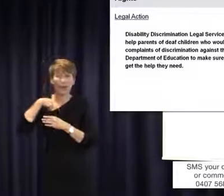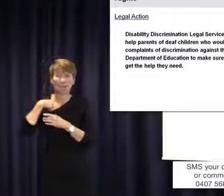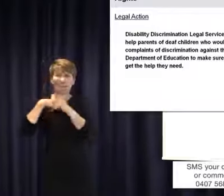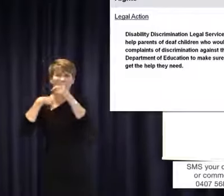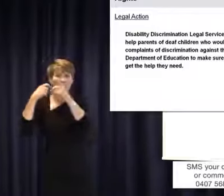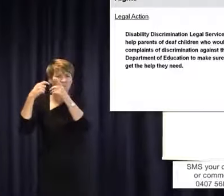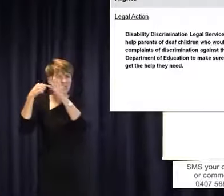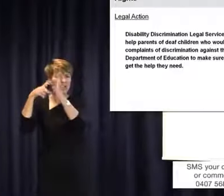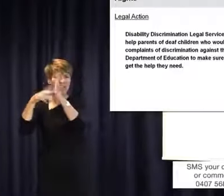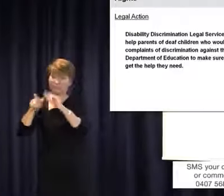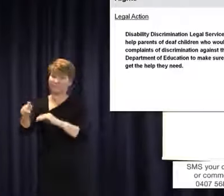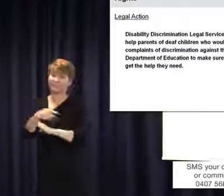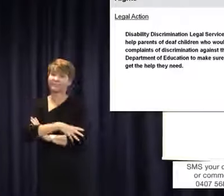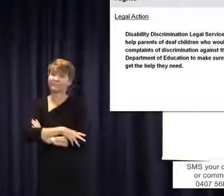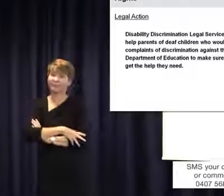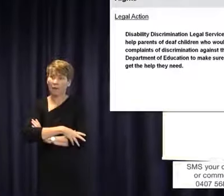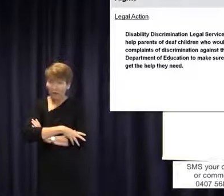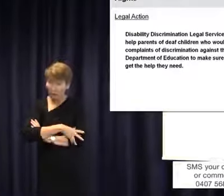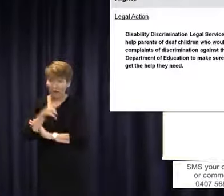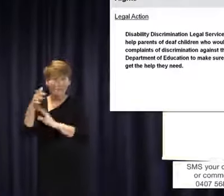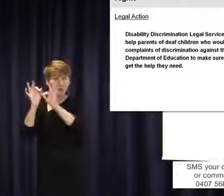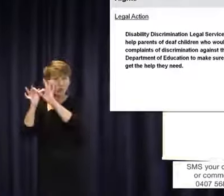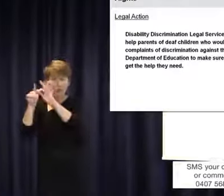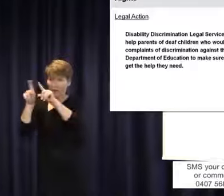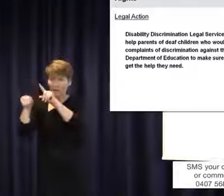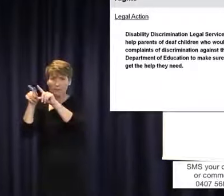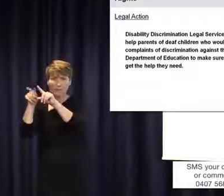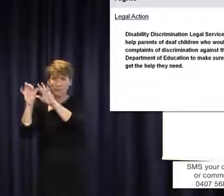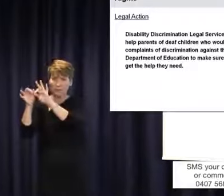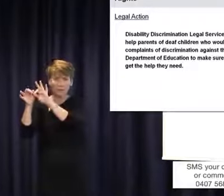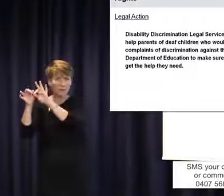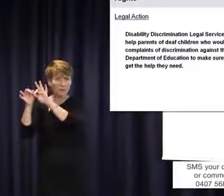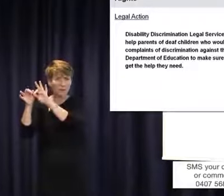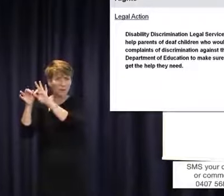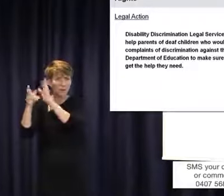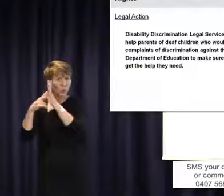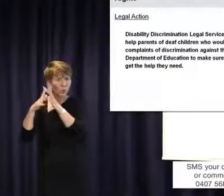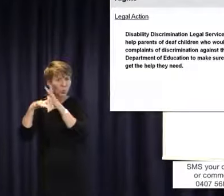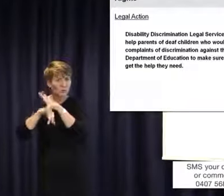years so have countries like Pakistan and yet here we are. I think I've noticed Mark's